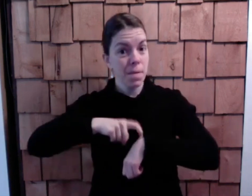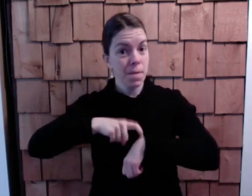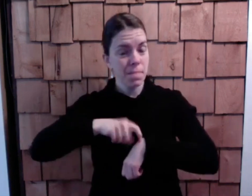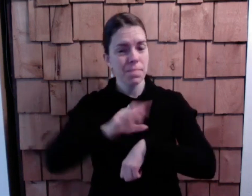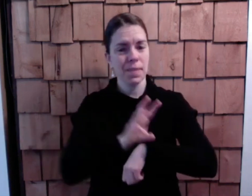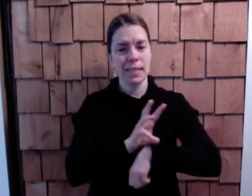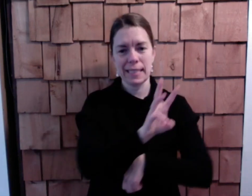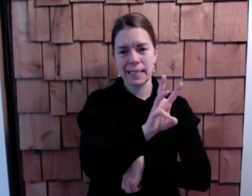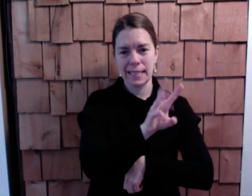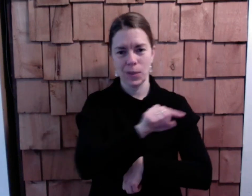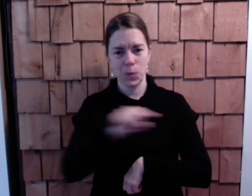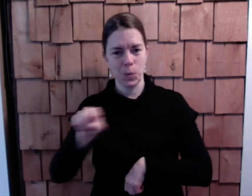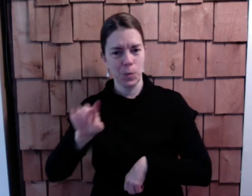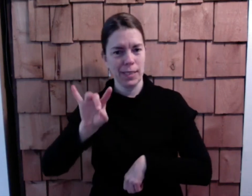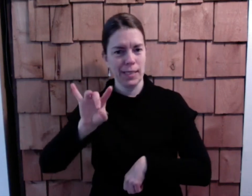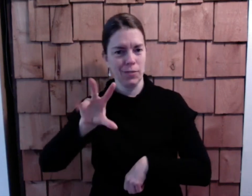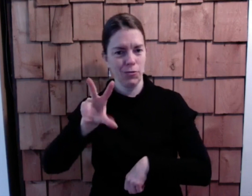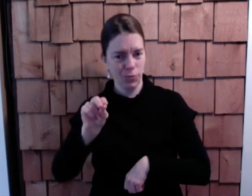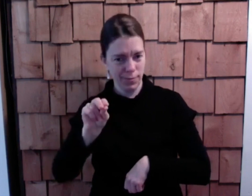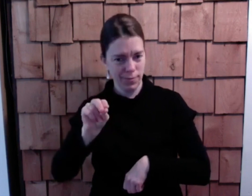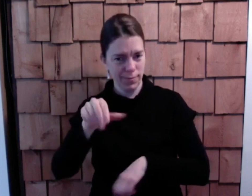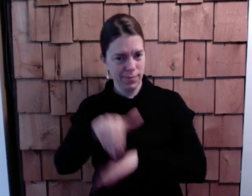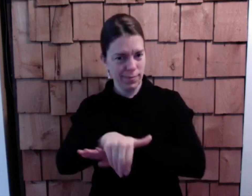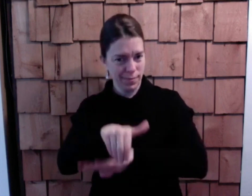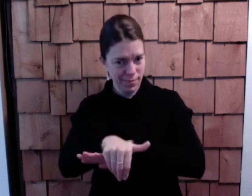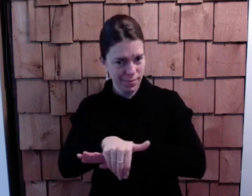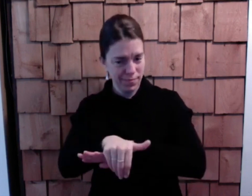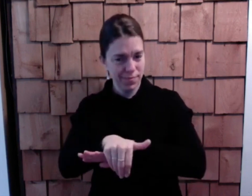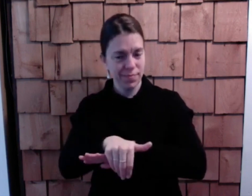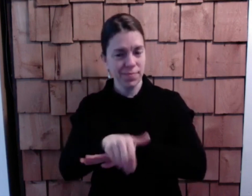from 6:00 pm to 8:30 pm.